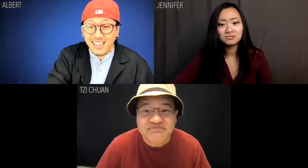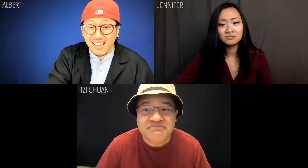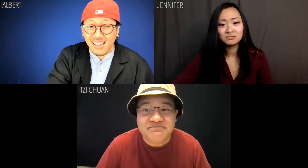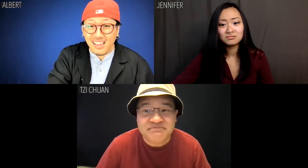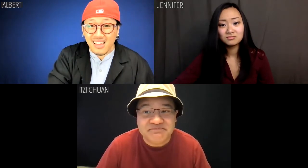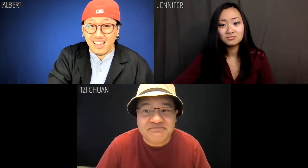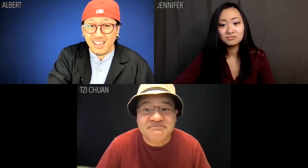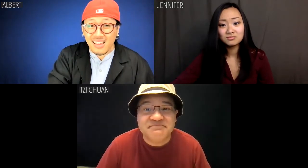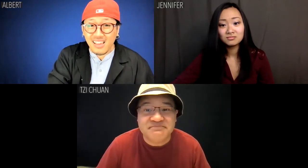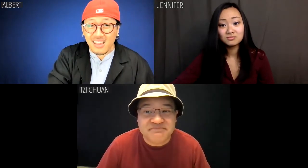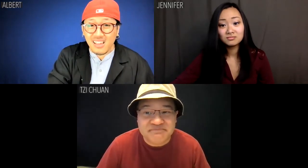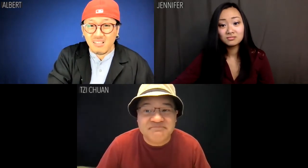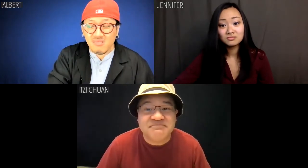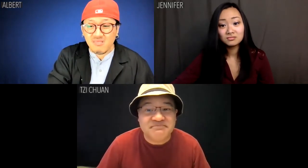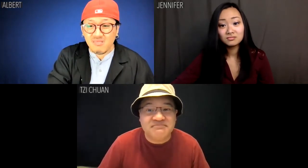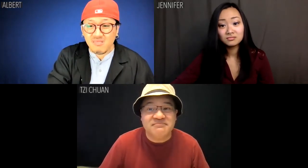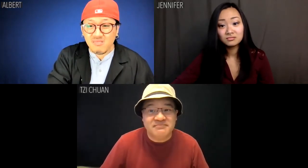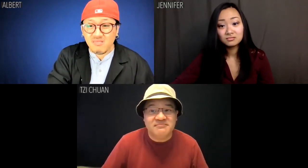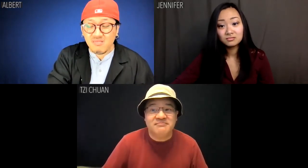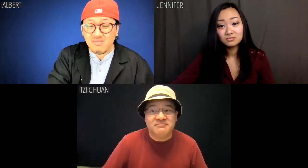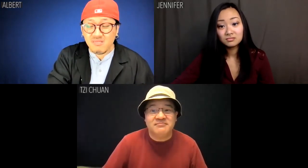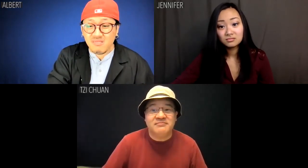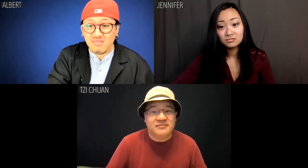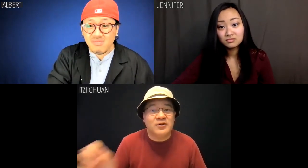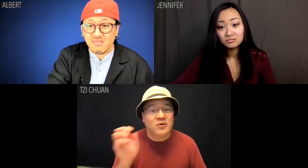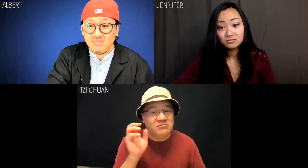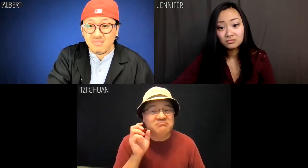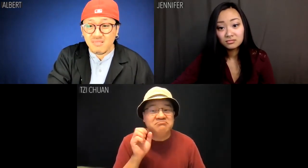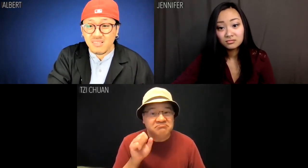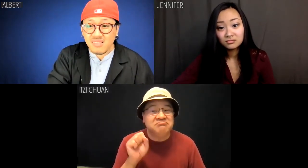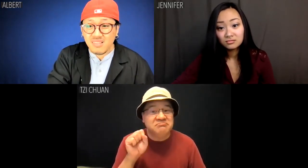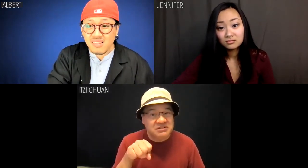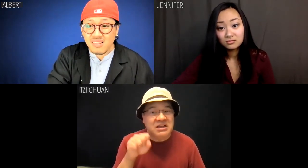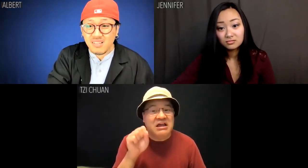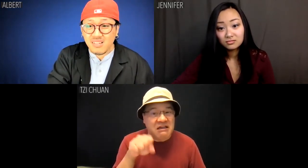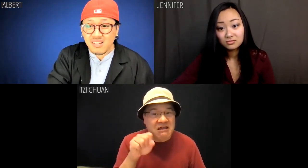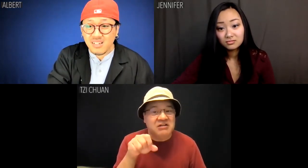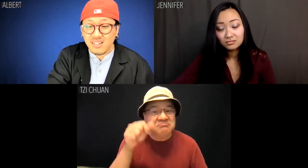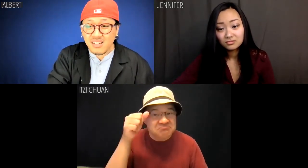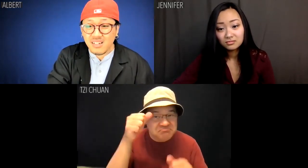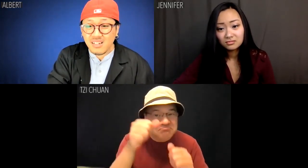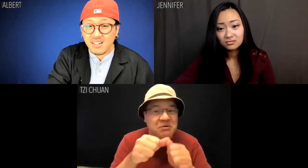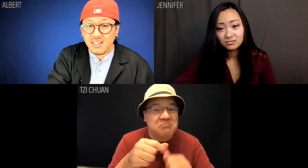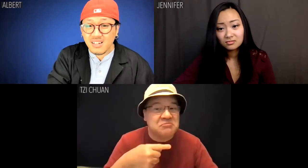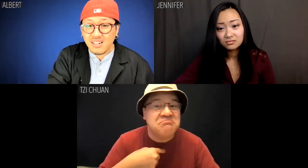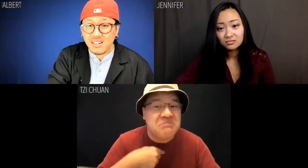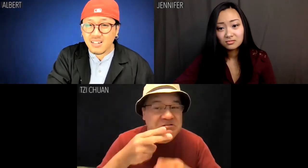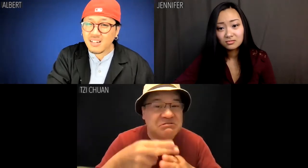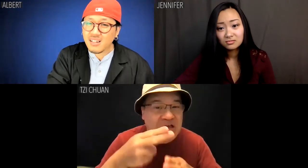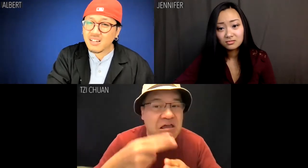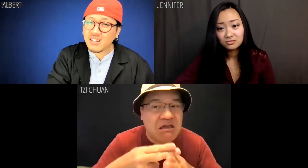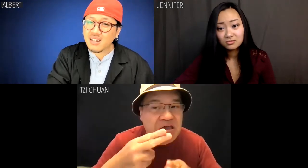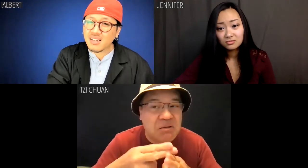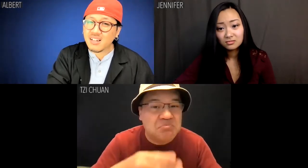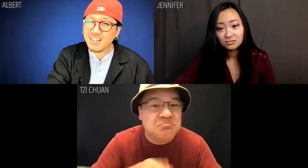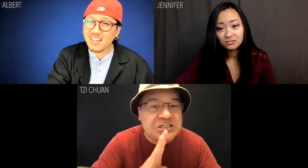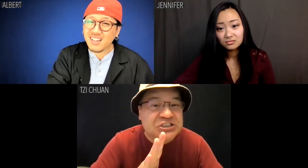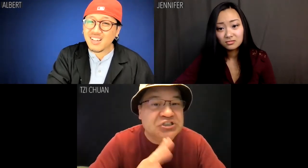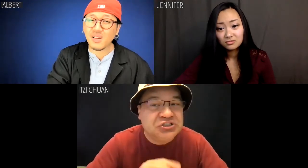Tzi Chuan: Yeah. Now you remember my name, don't you, bitch?